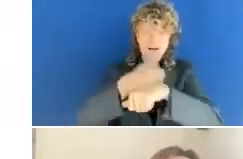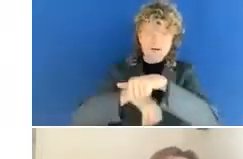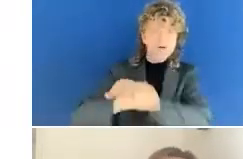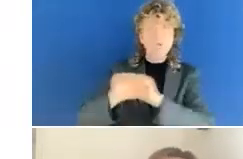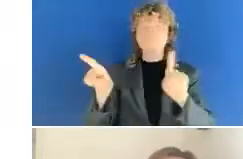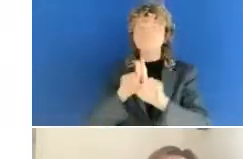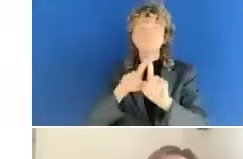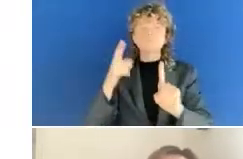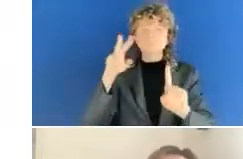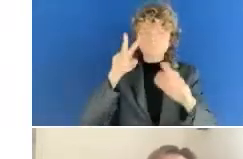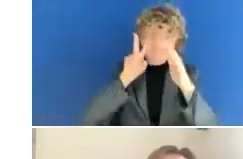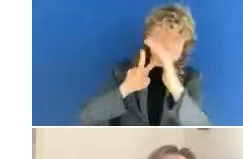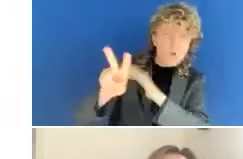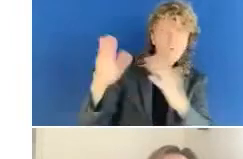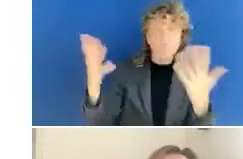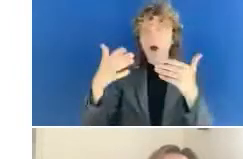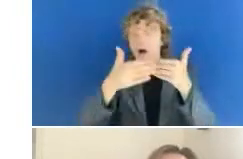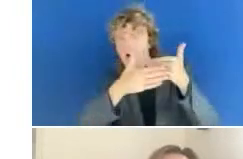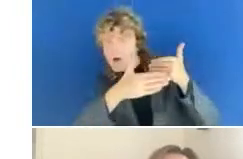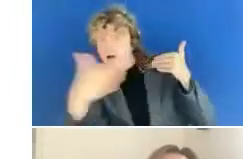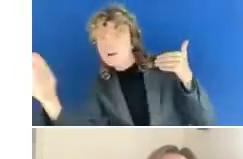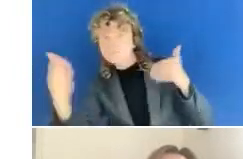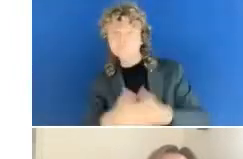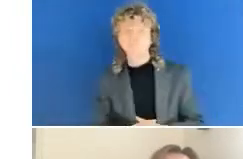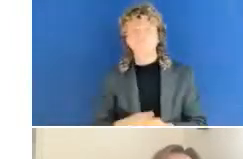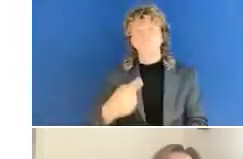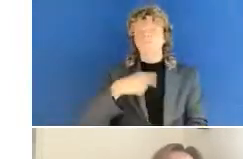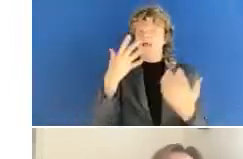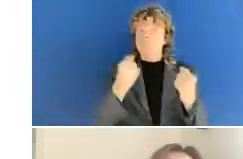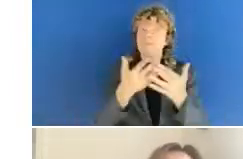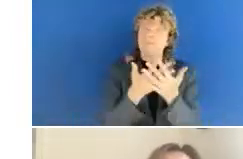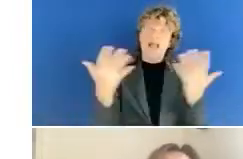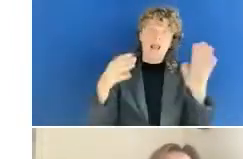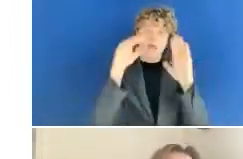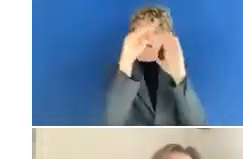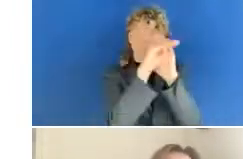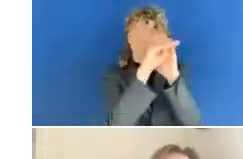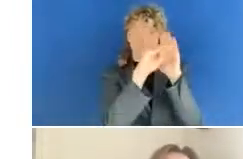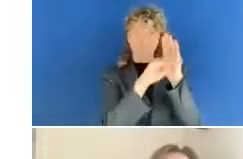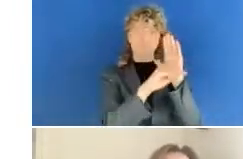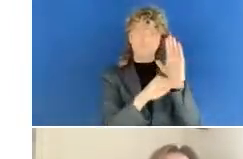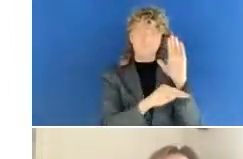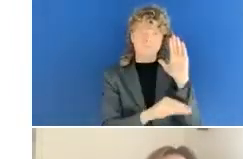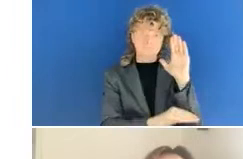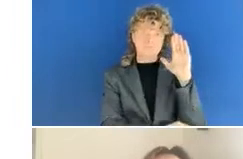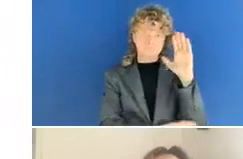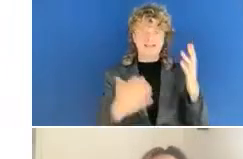We have a packed agenda, as I said and a long list of brilliant speakers and panelists. So we really need to get going, but before we let